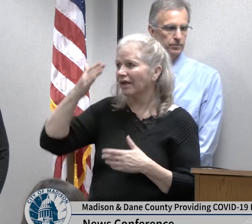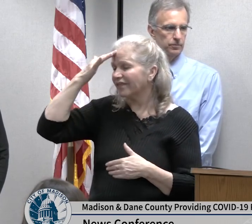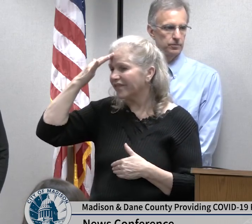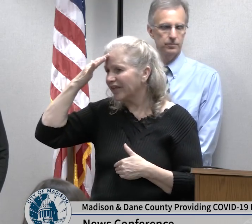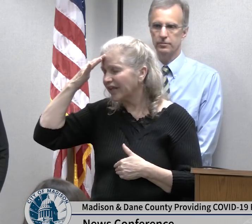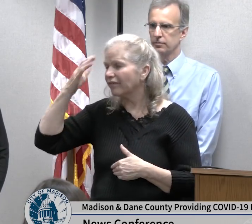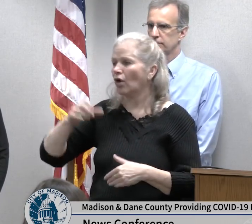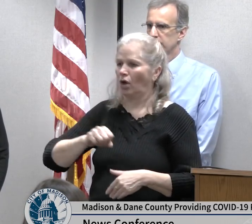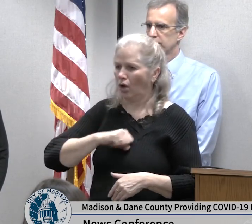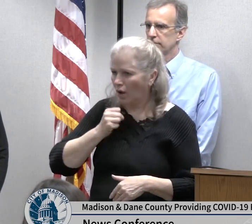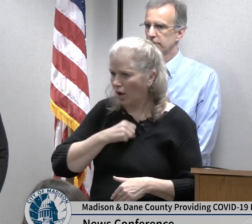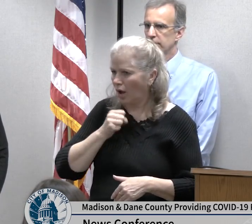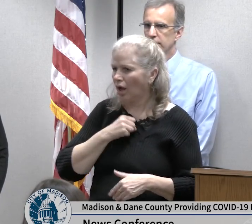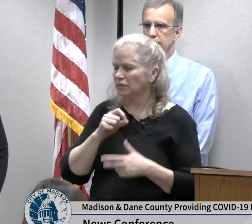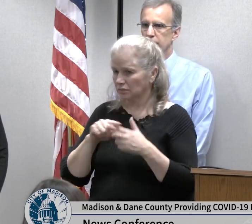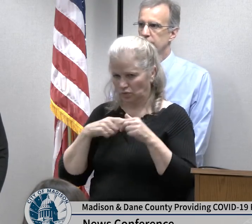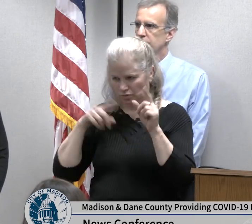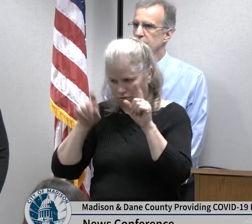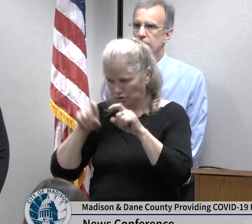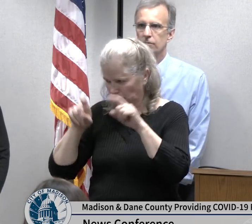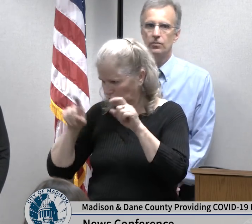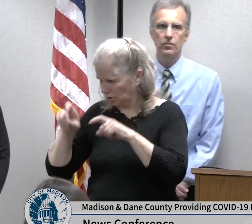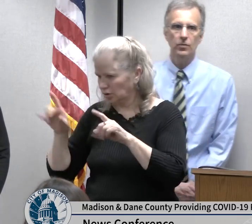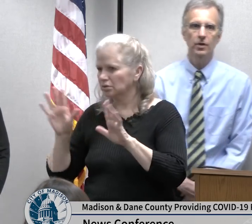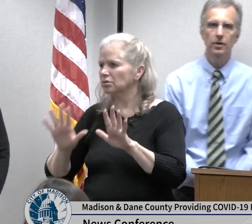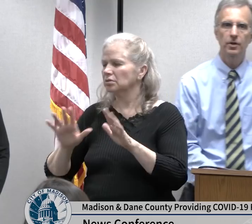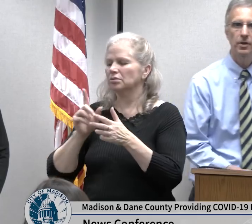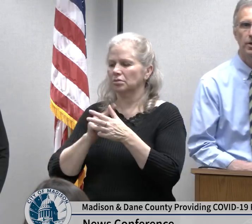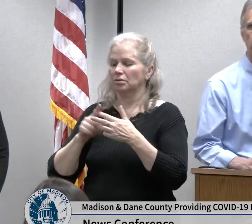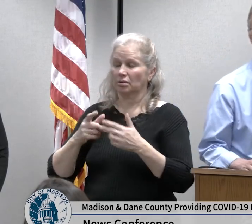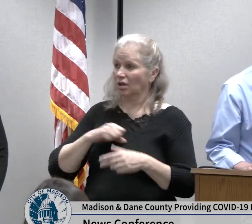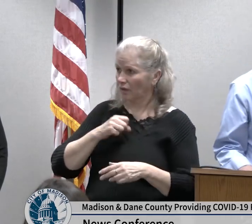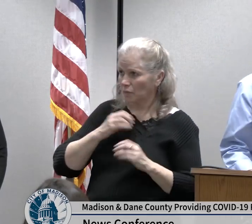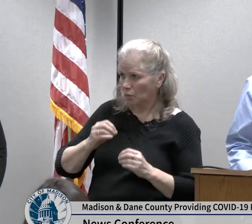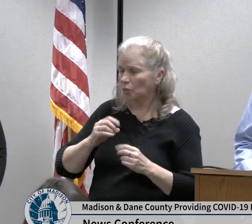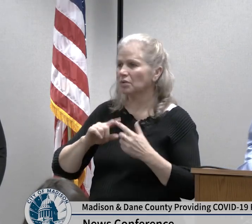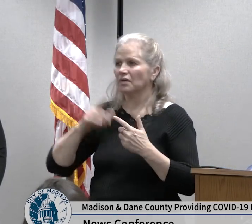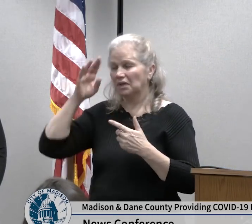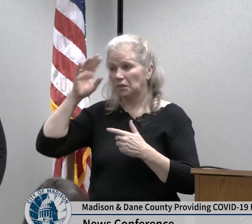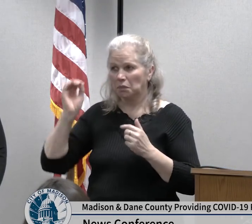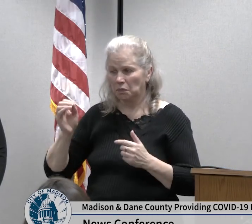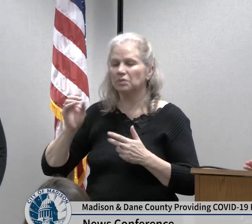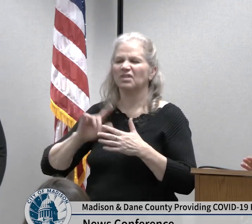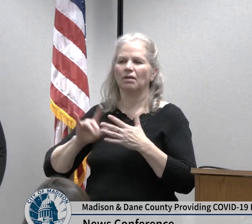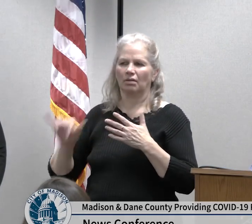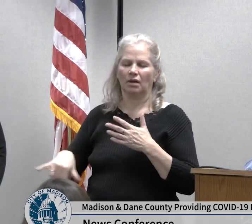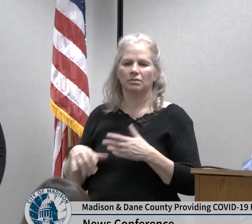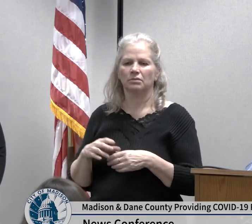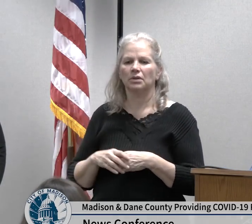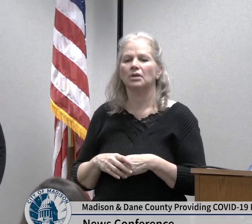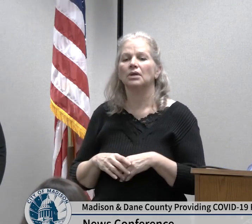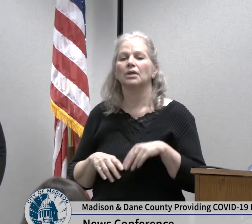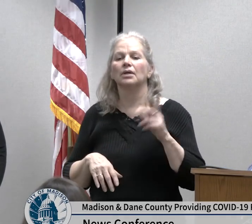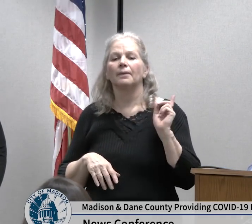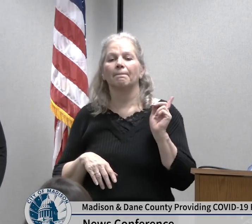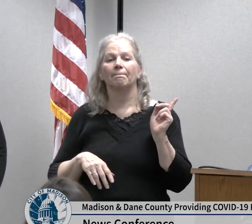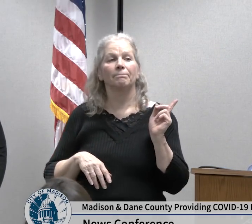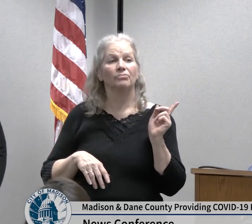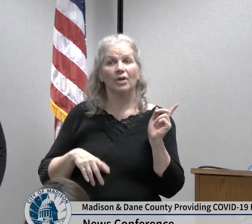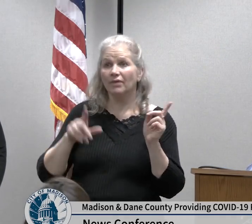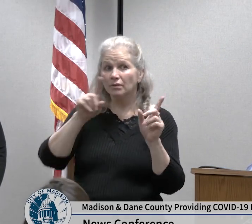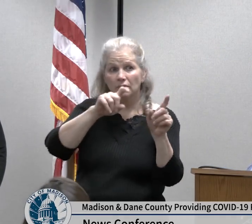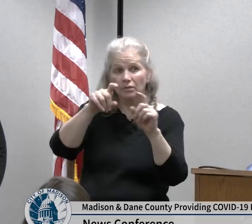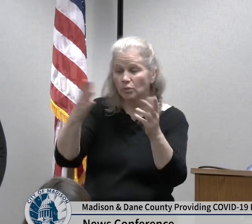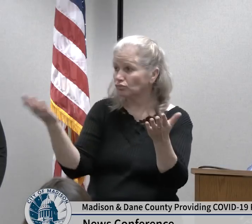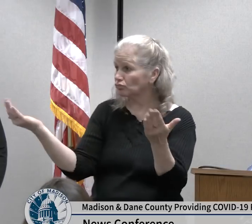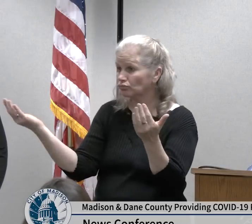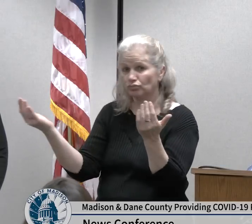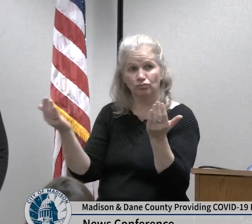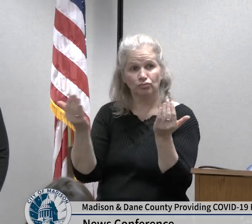staff members other questions again please check Public Health Madison Dane